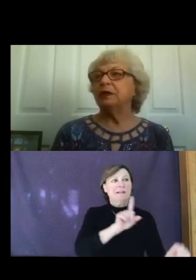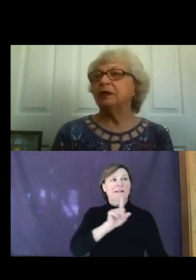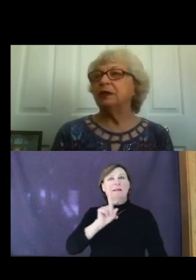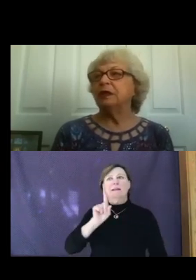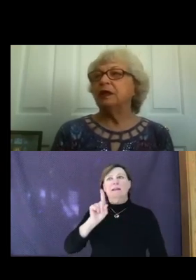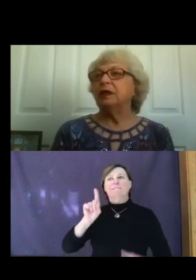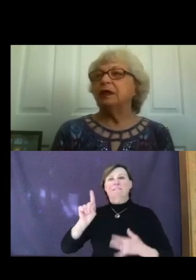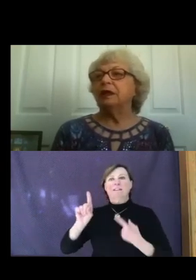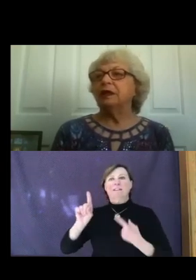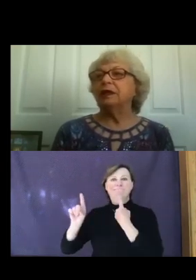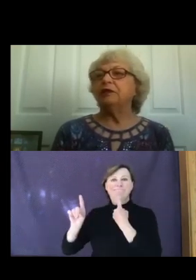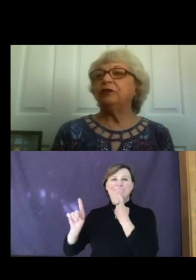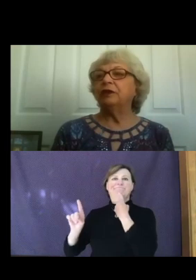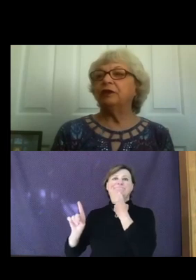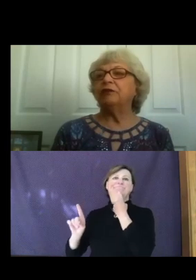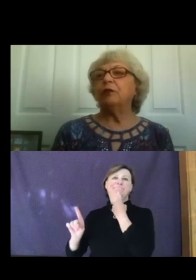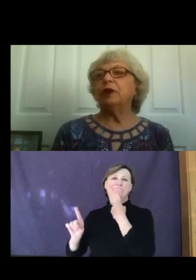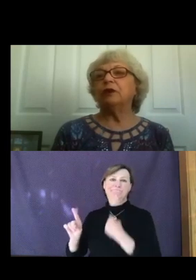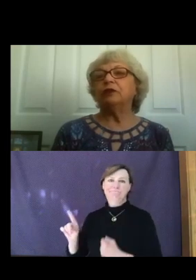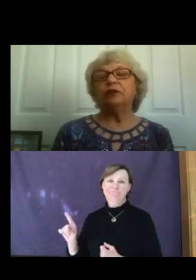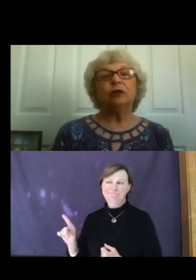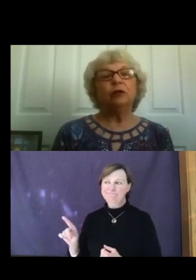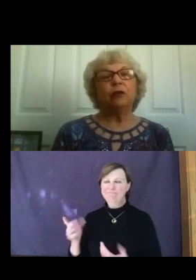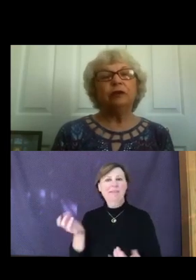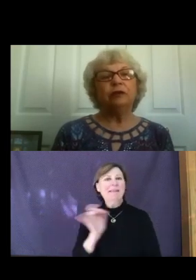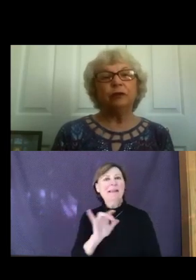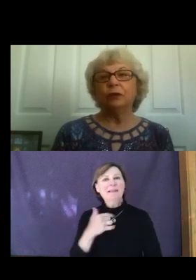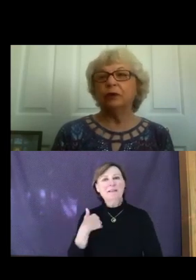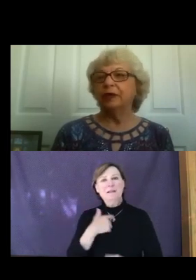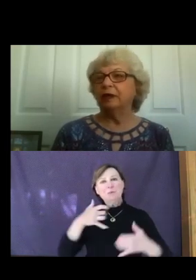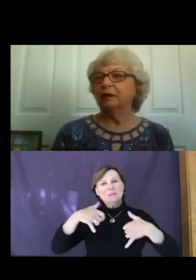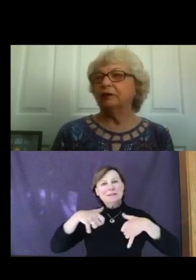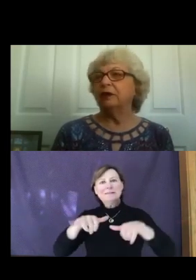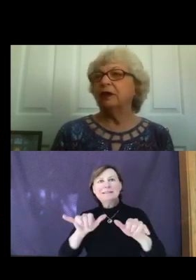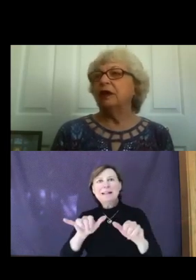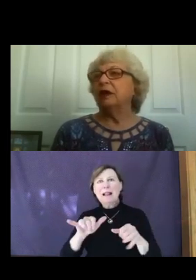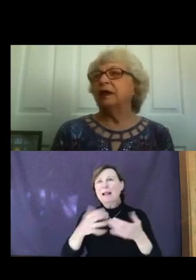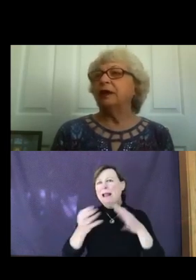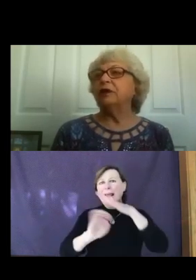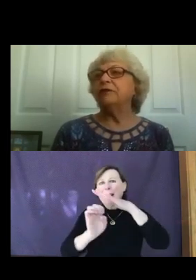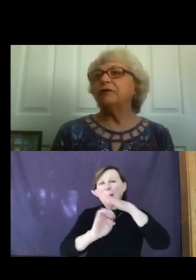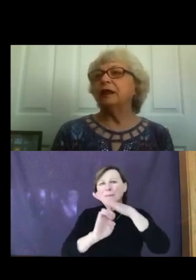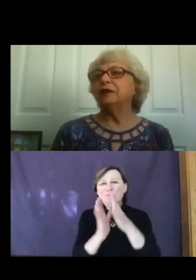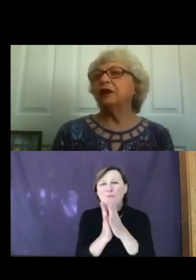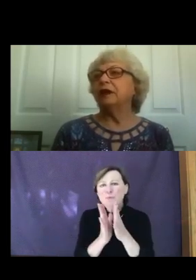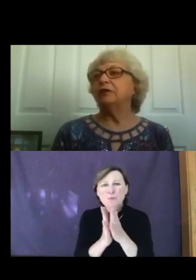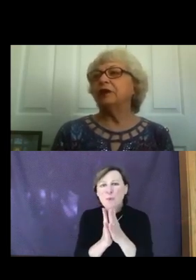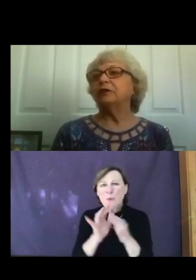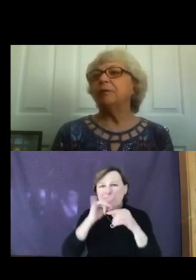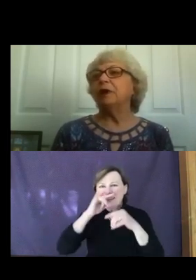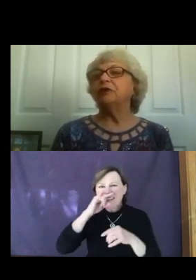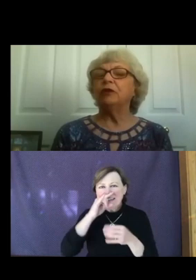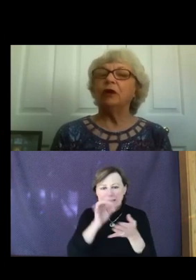It's as if we are still grade school kids, counting Valentines as a measure of